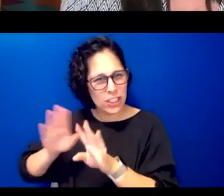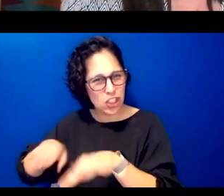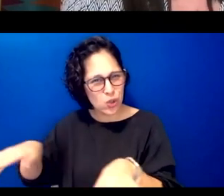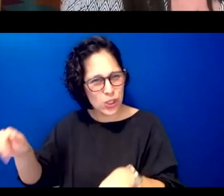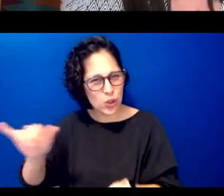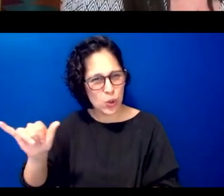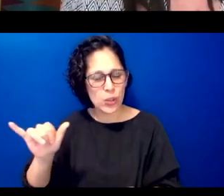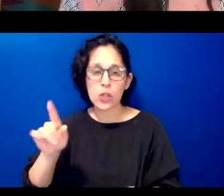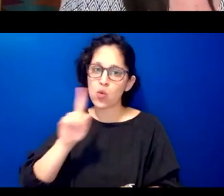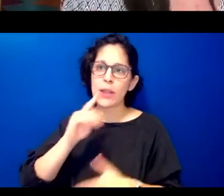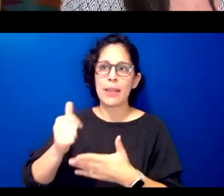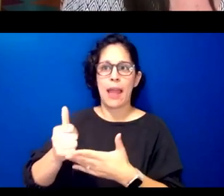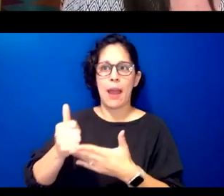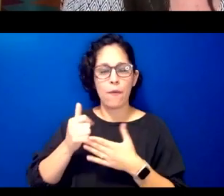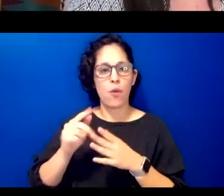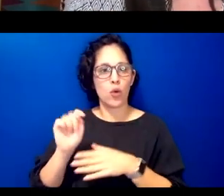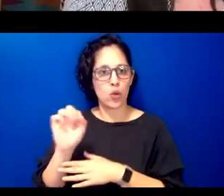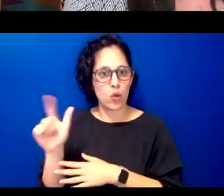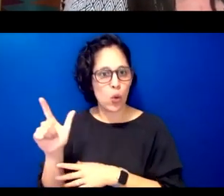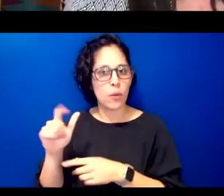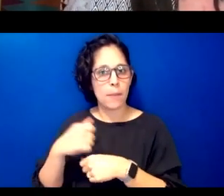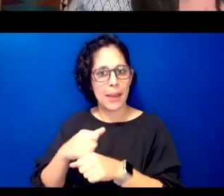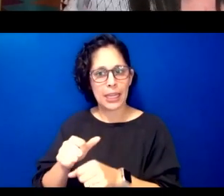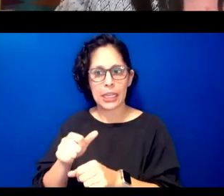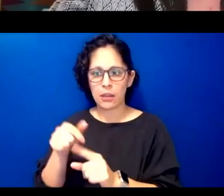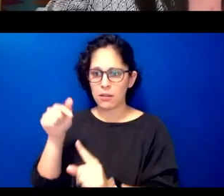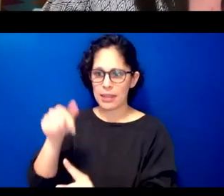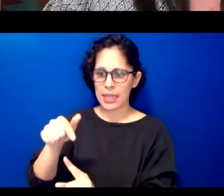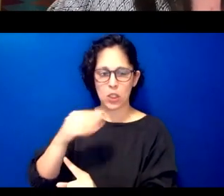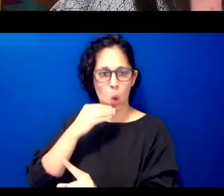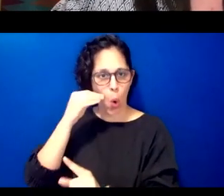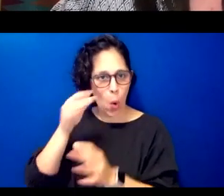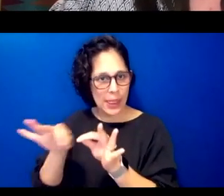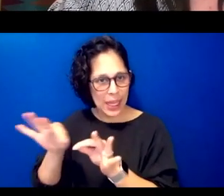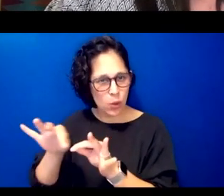has to making chickasaw language of the home and and raising a little one in the language